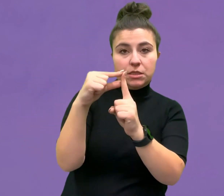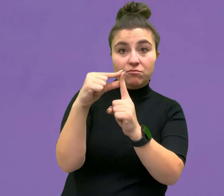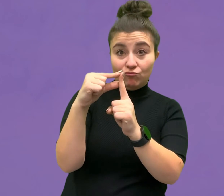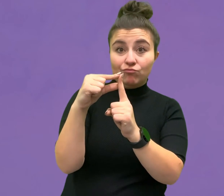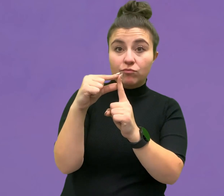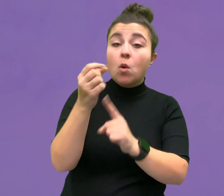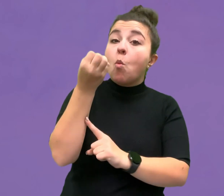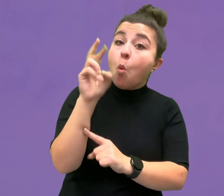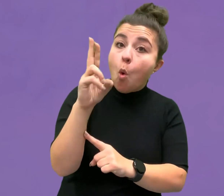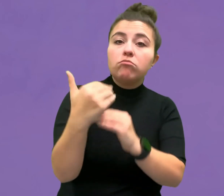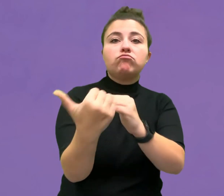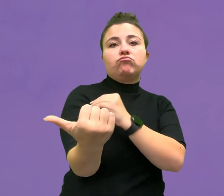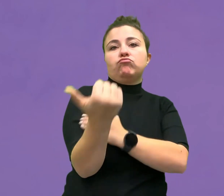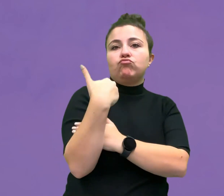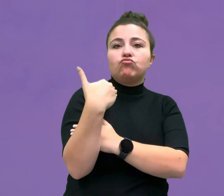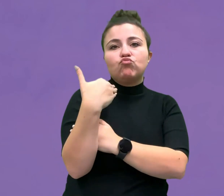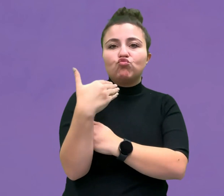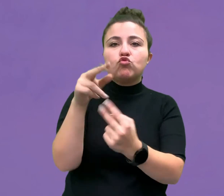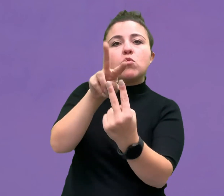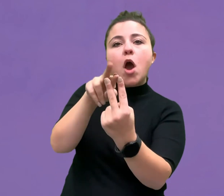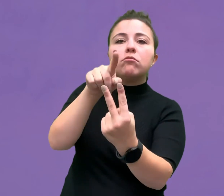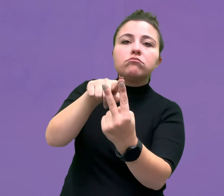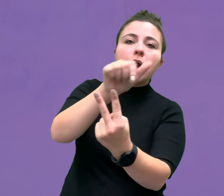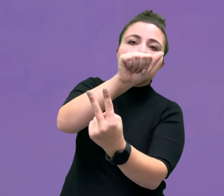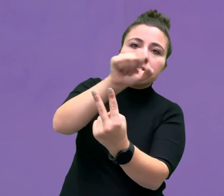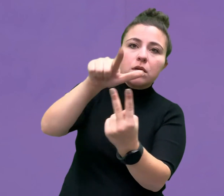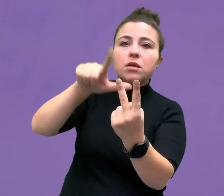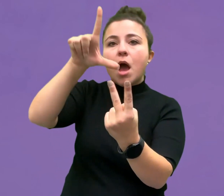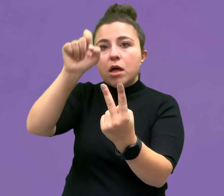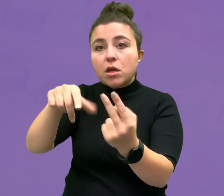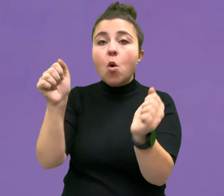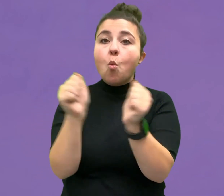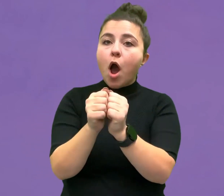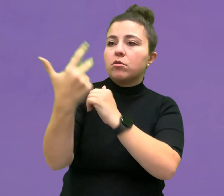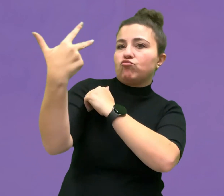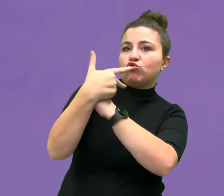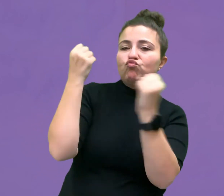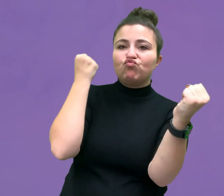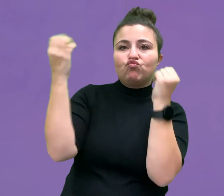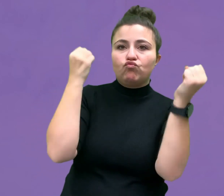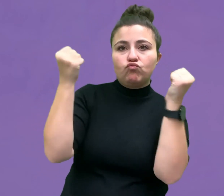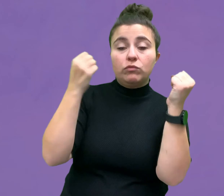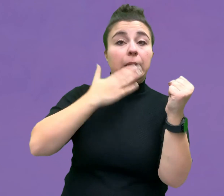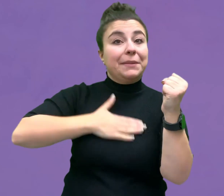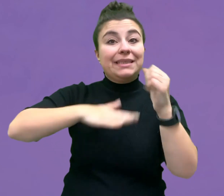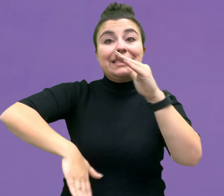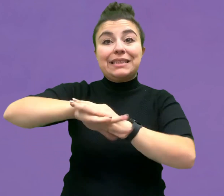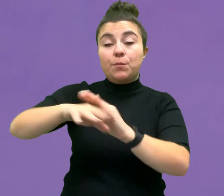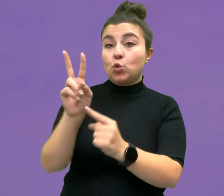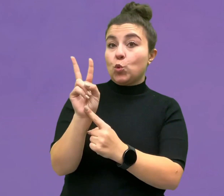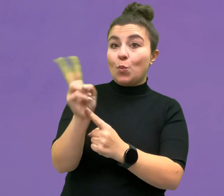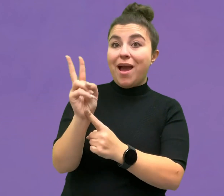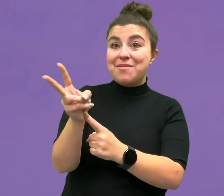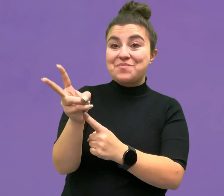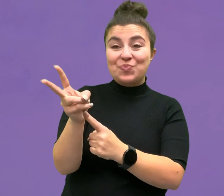You can also submit the application with an ASL or LSQ video, up to 2 minutes long.